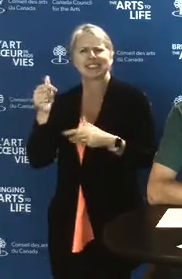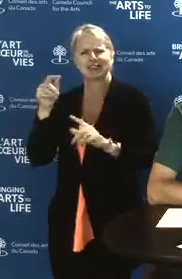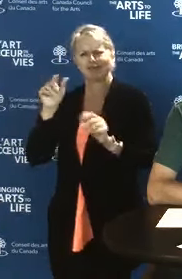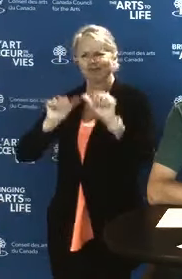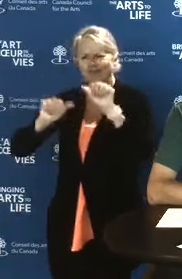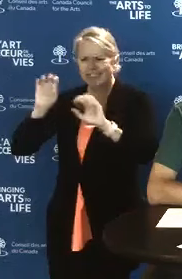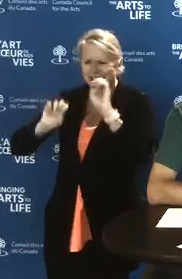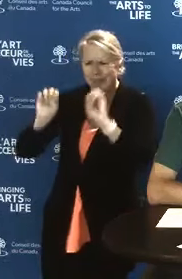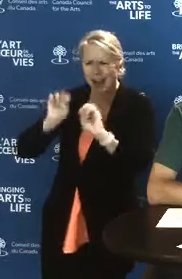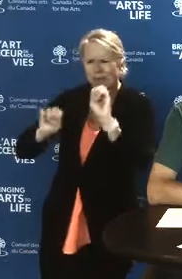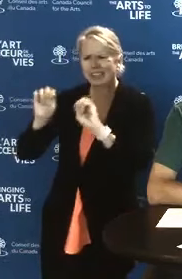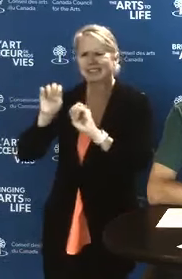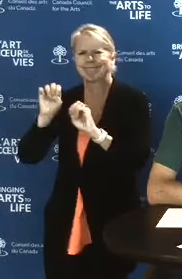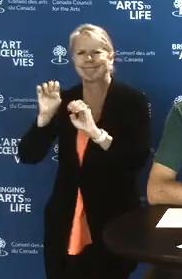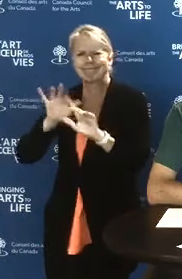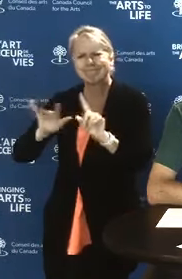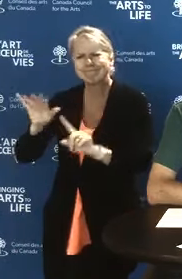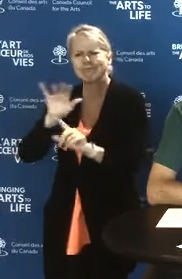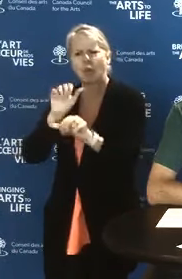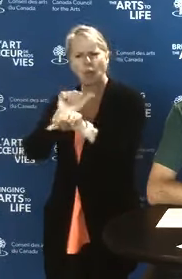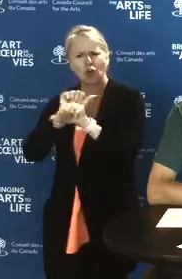to digitally transform the arts sector.